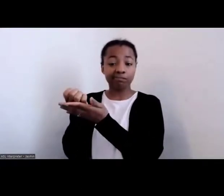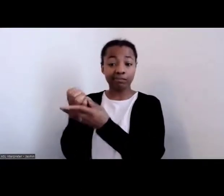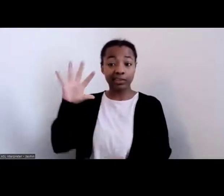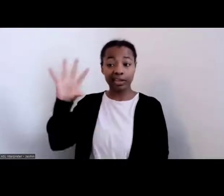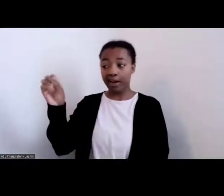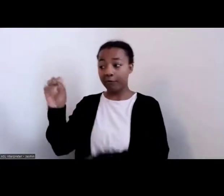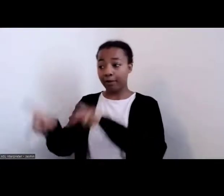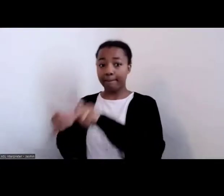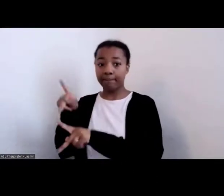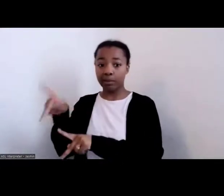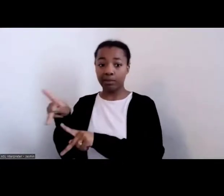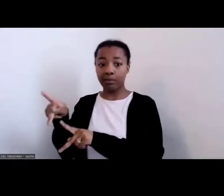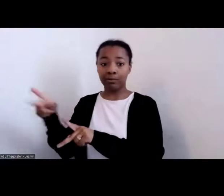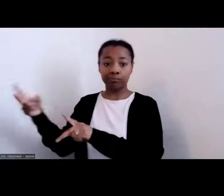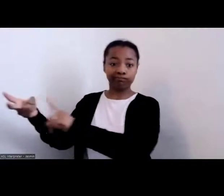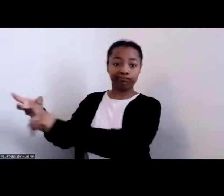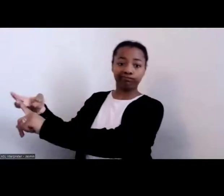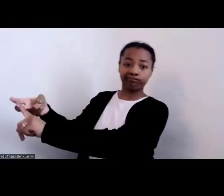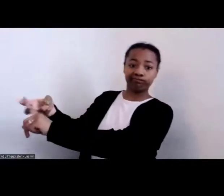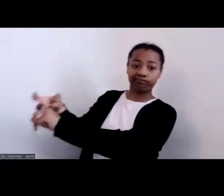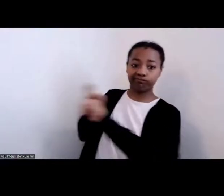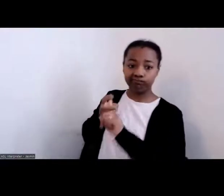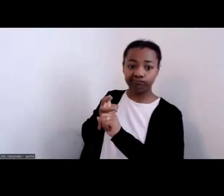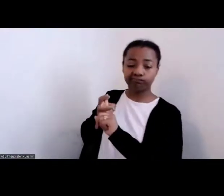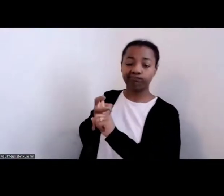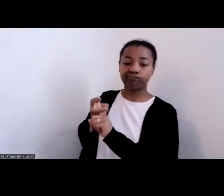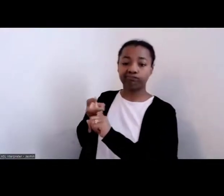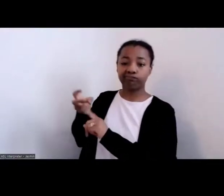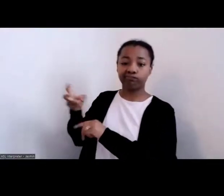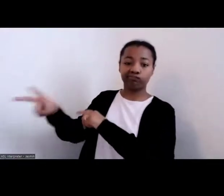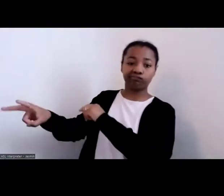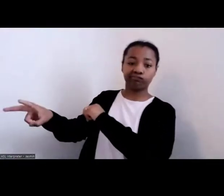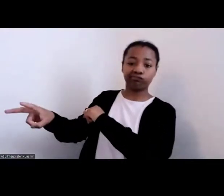to this country specifically because they were considered